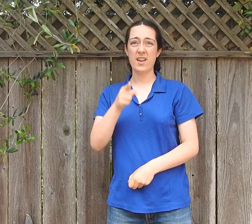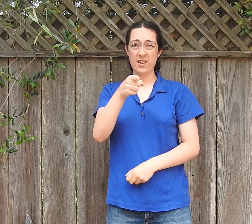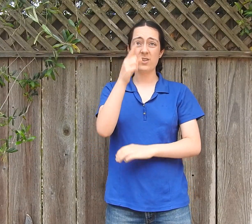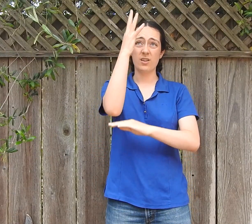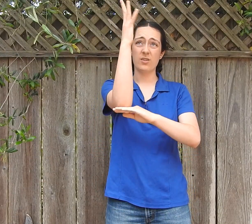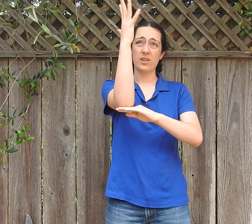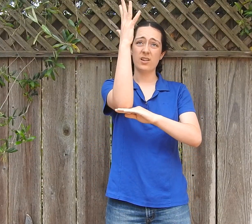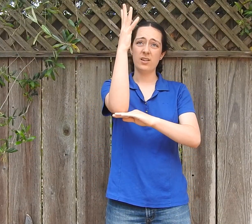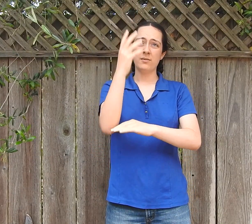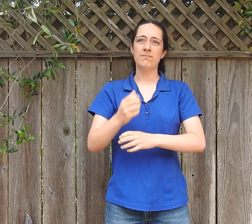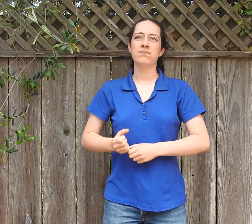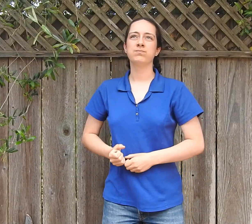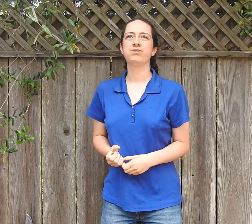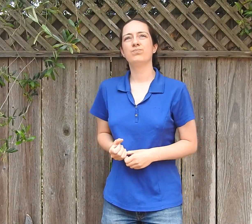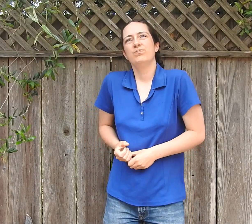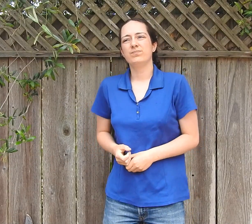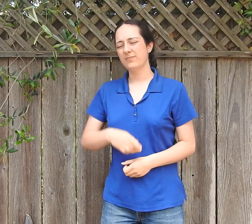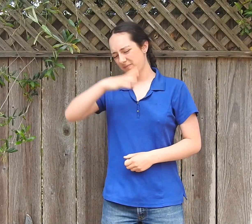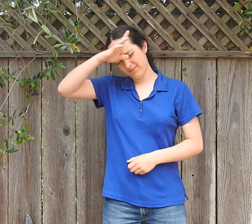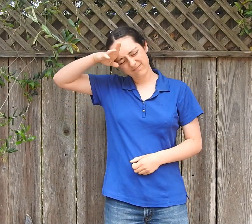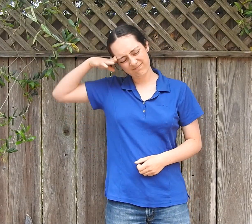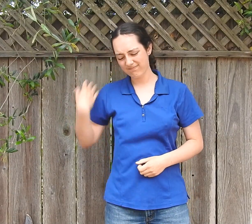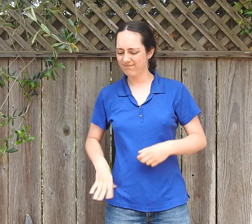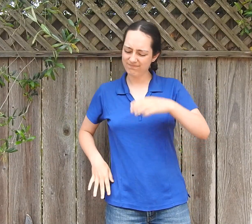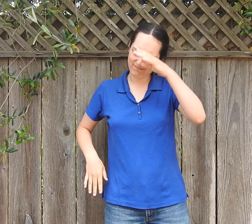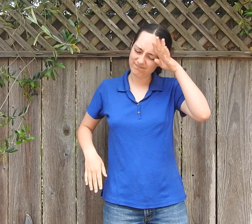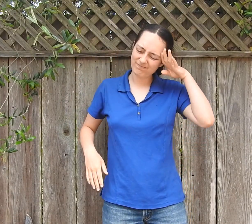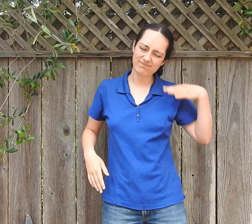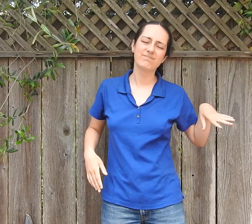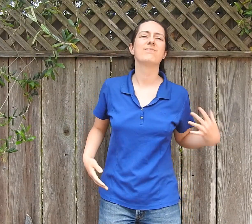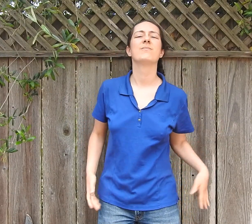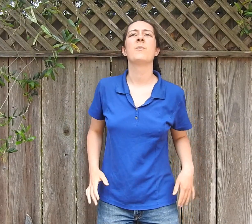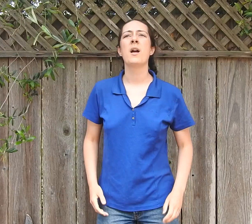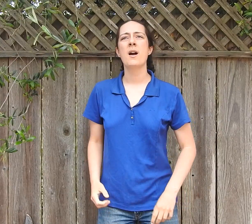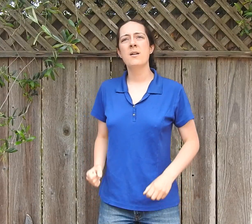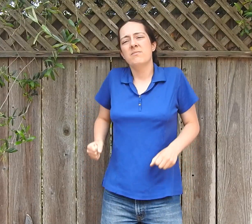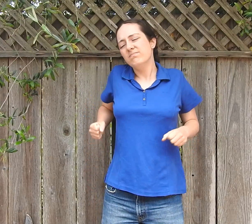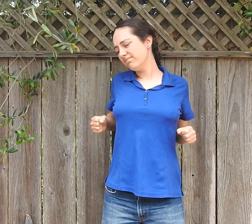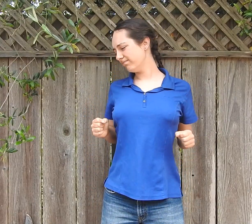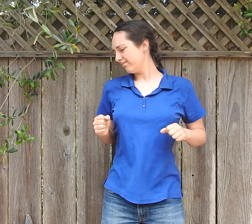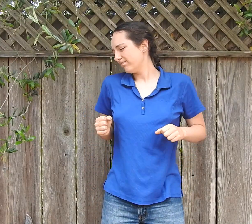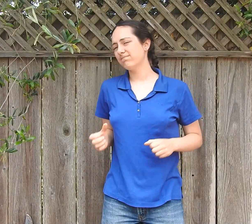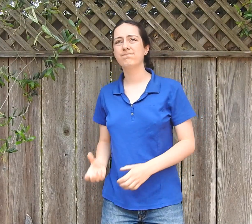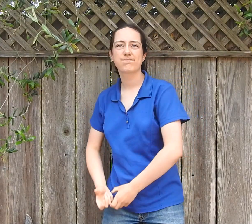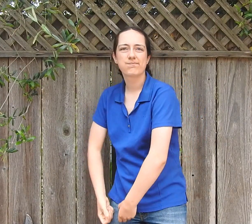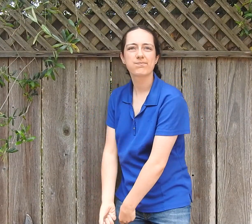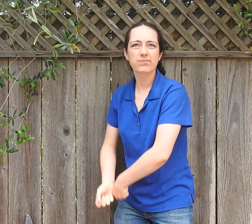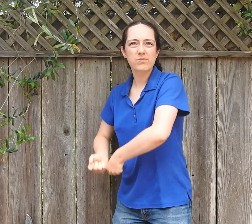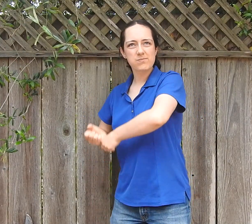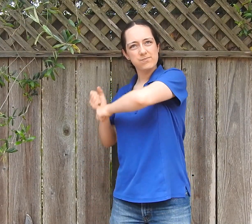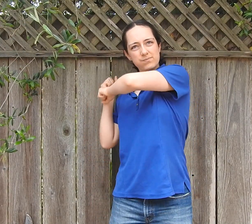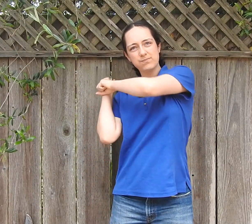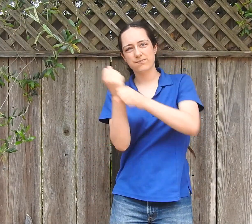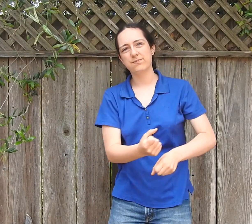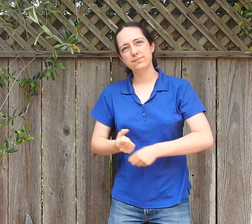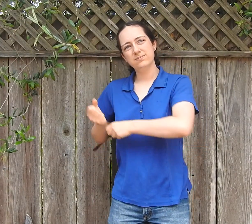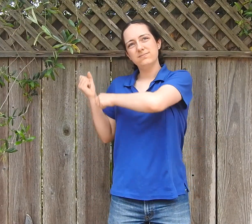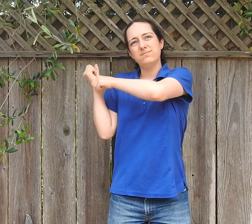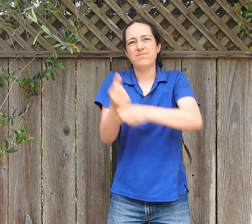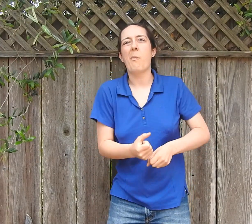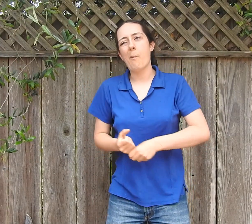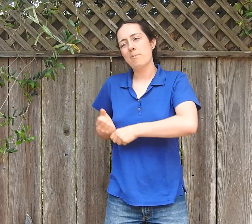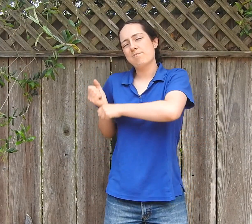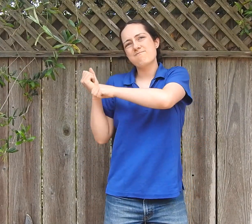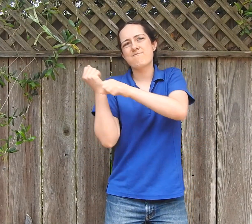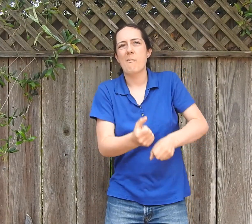He turns to the second tree, wipes his forehead, rolls his shoulders and begins to chop.